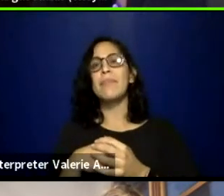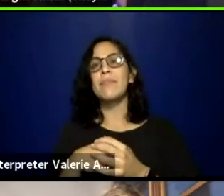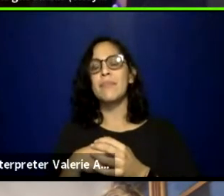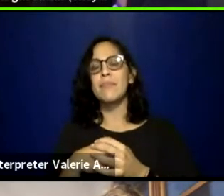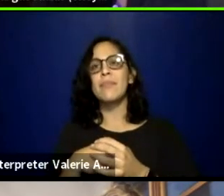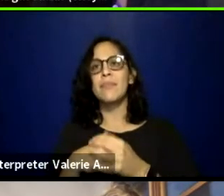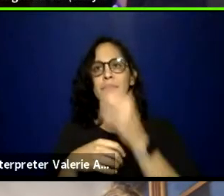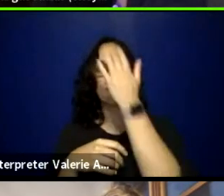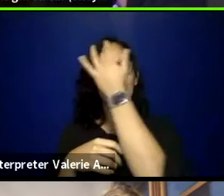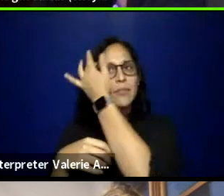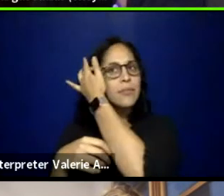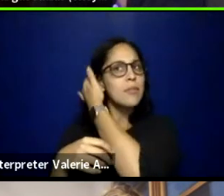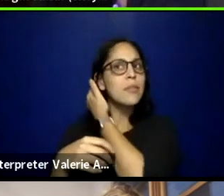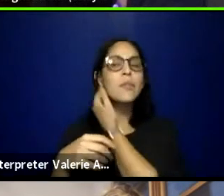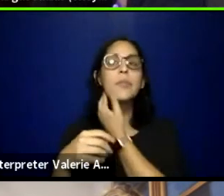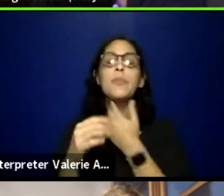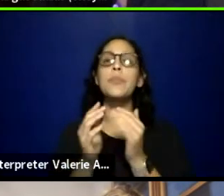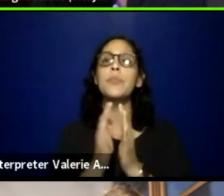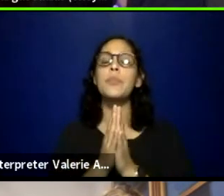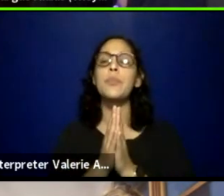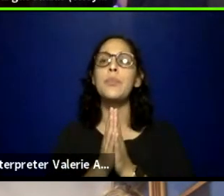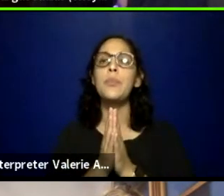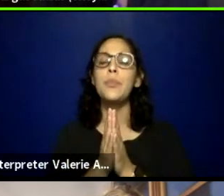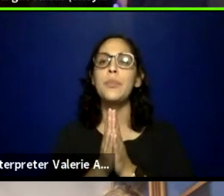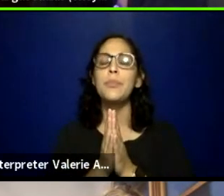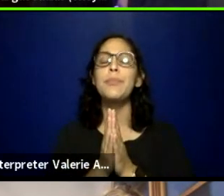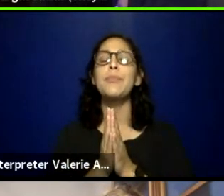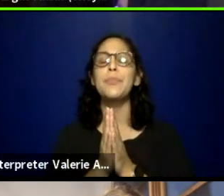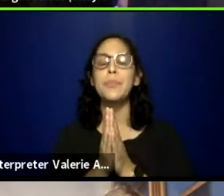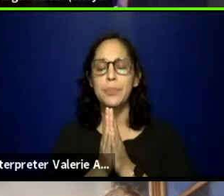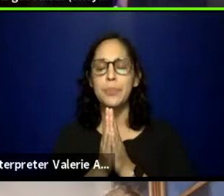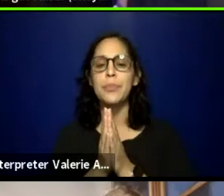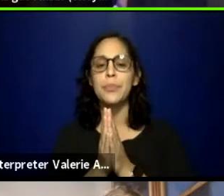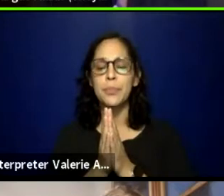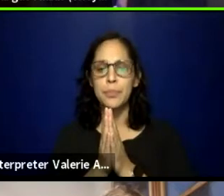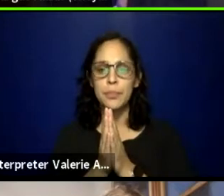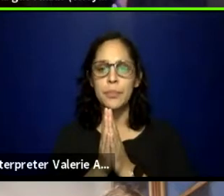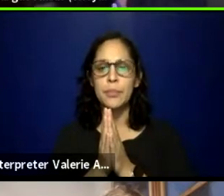And it's having, crafting and having and developing